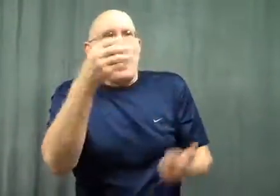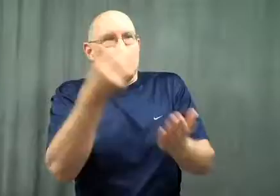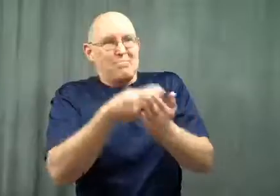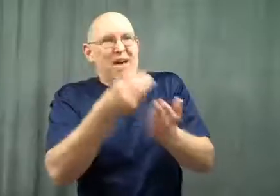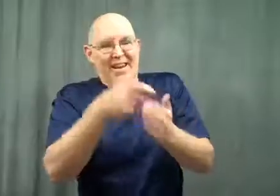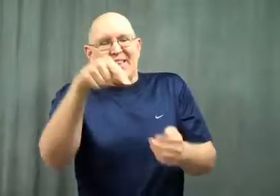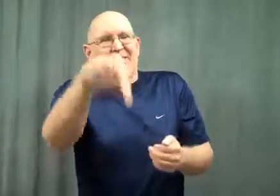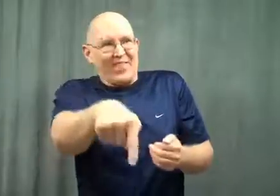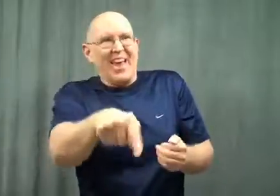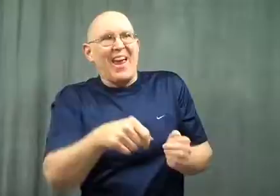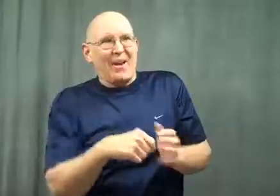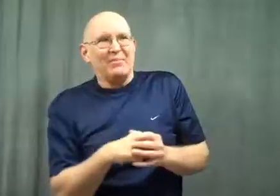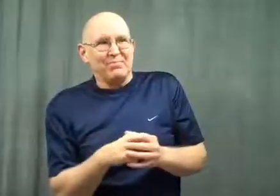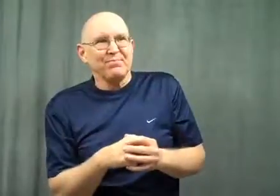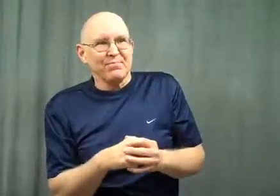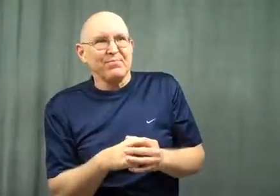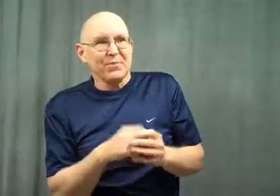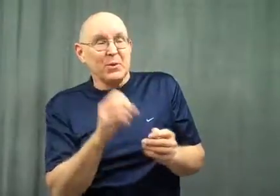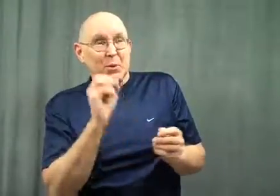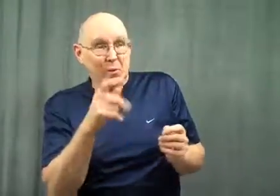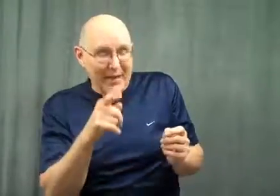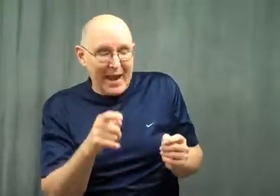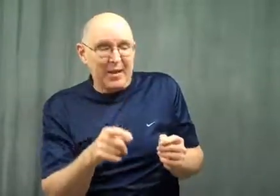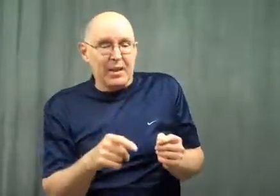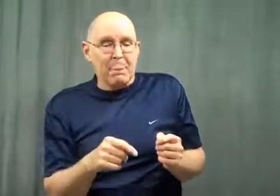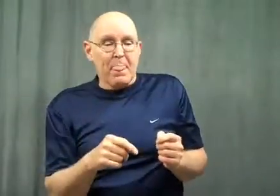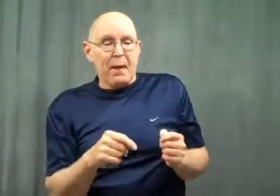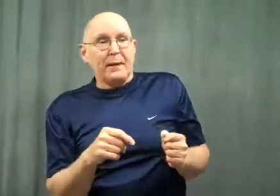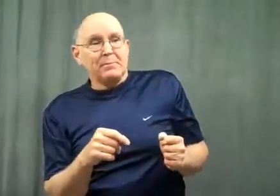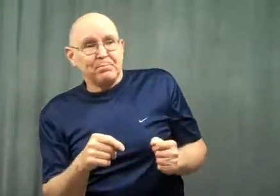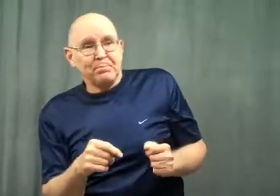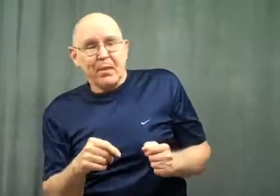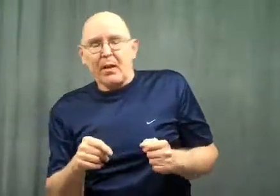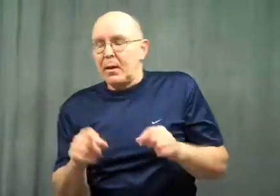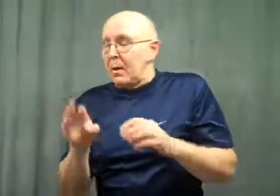you’ll find the money there.”